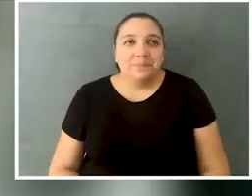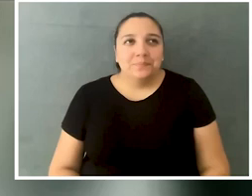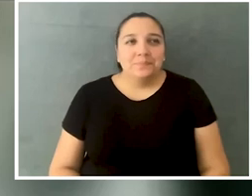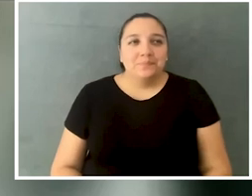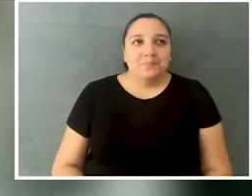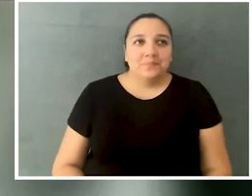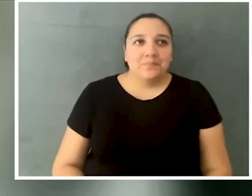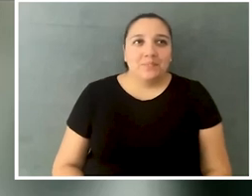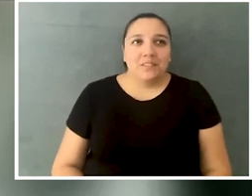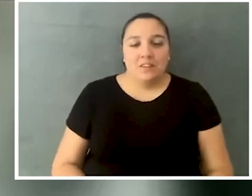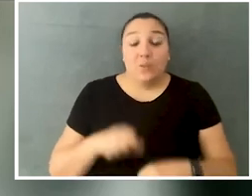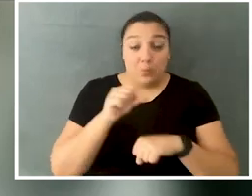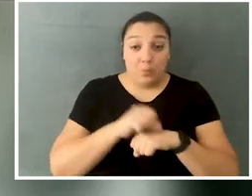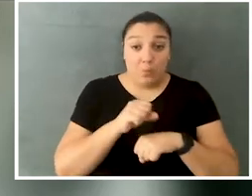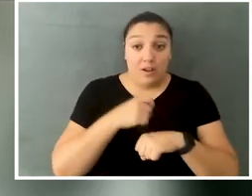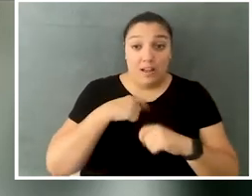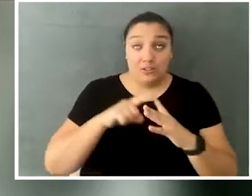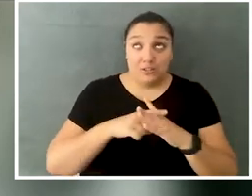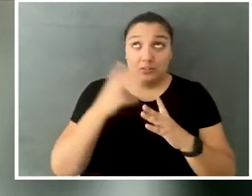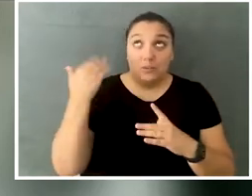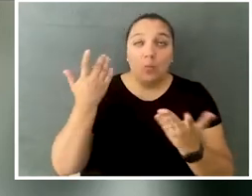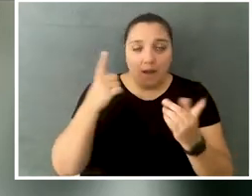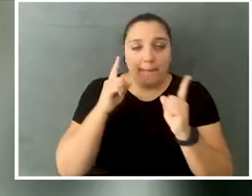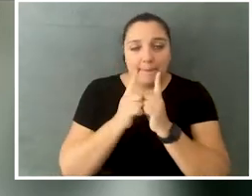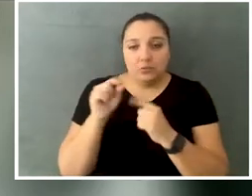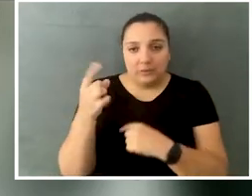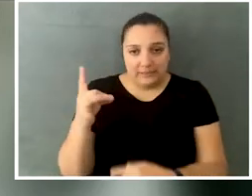The work that I started with Judy when, so I met her in 2018,